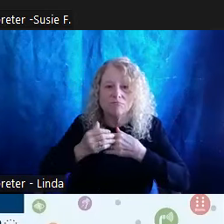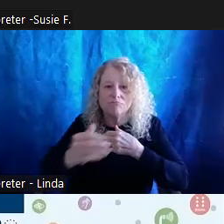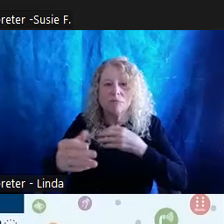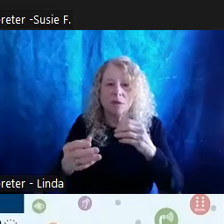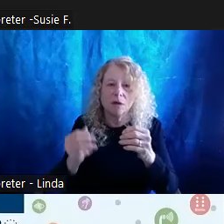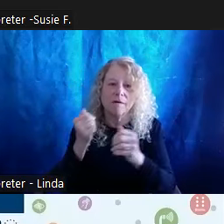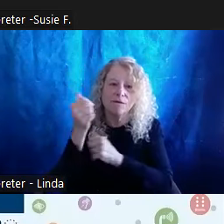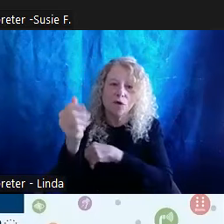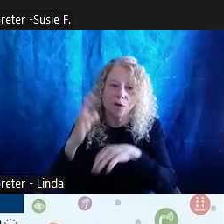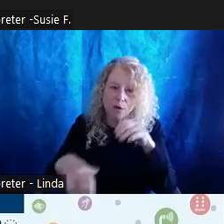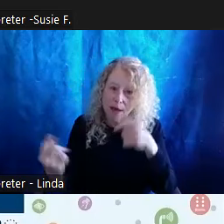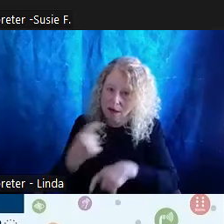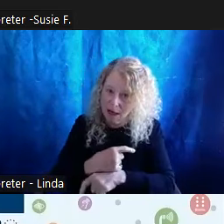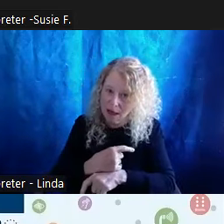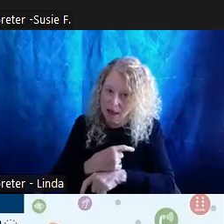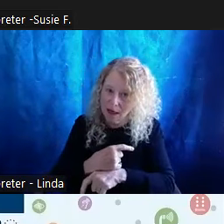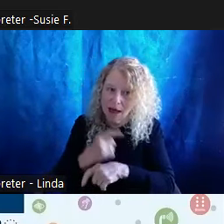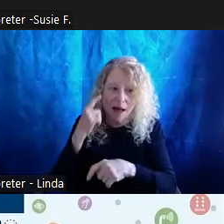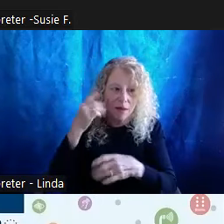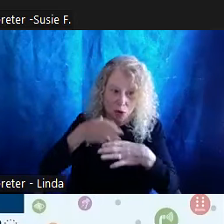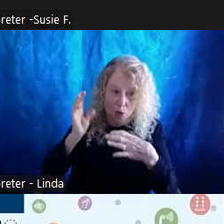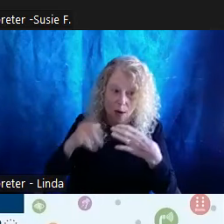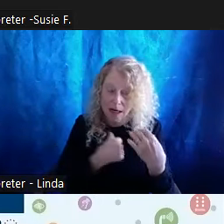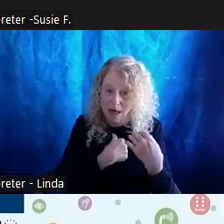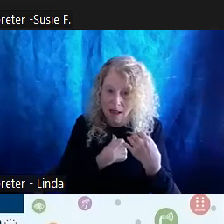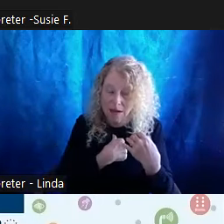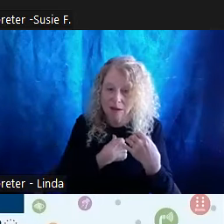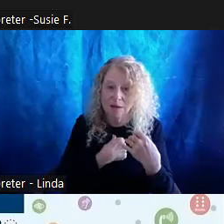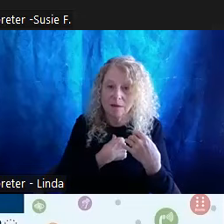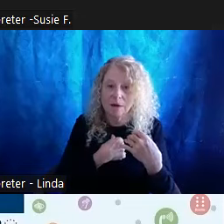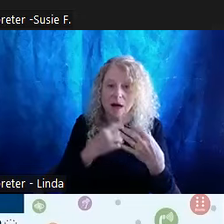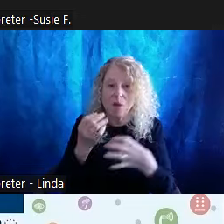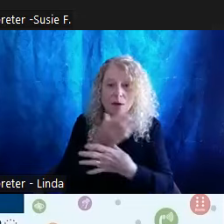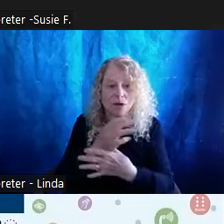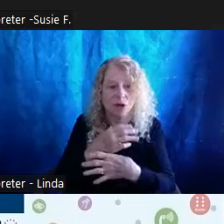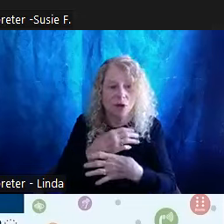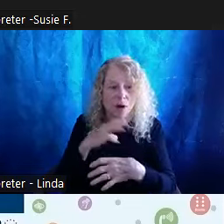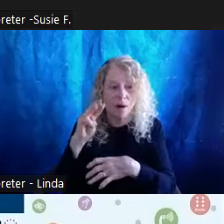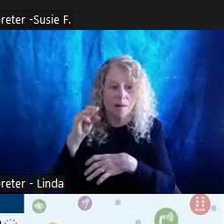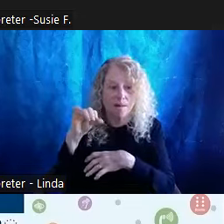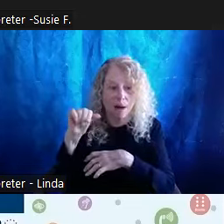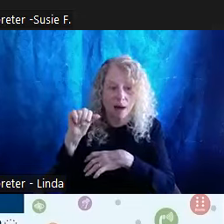today and I think to end us out. So we want to share Maya Angelou's amazing quote.